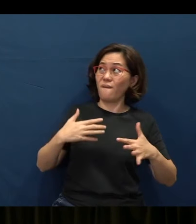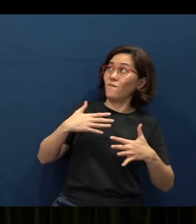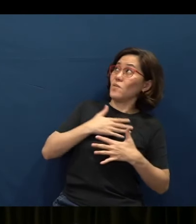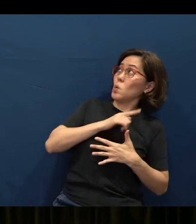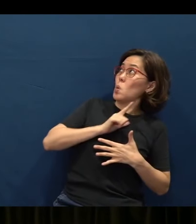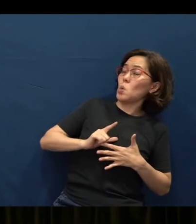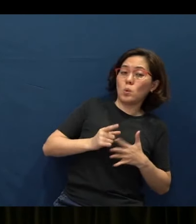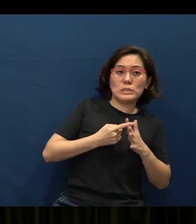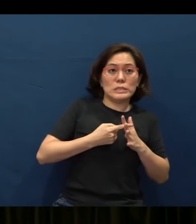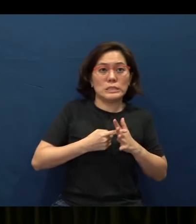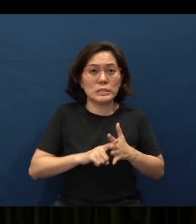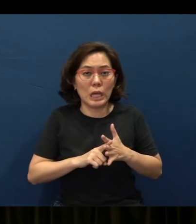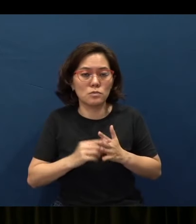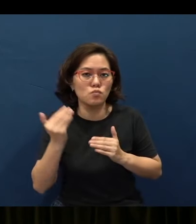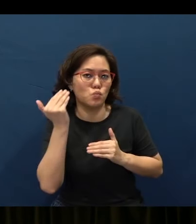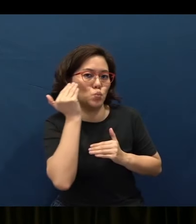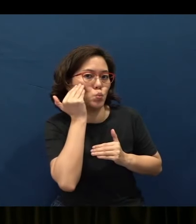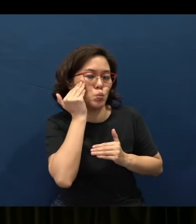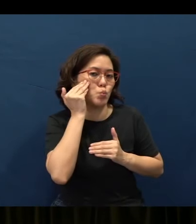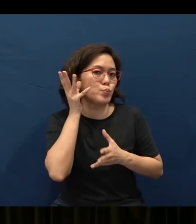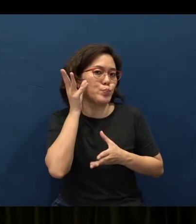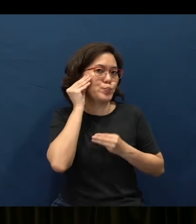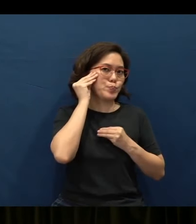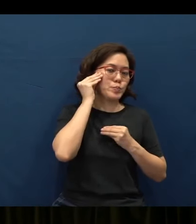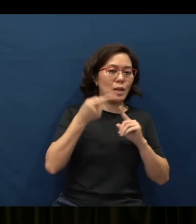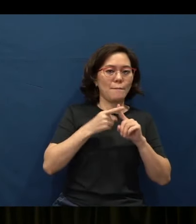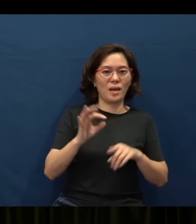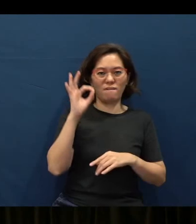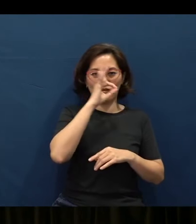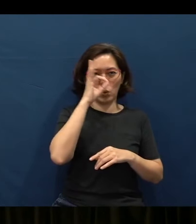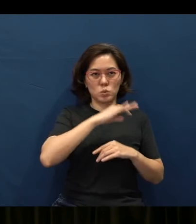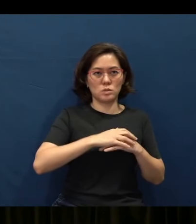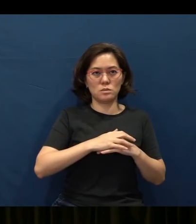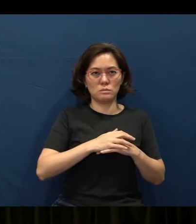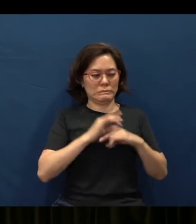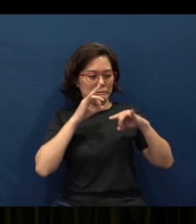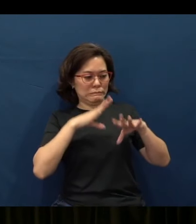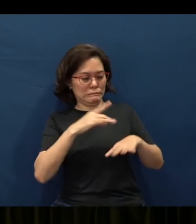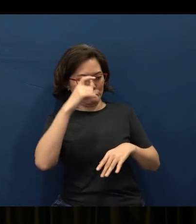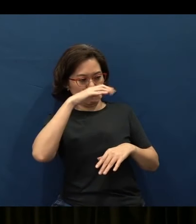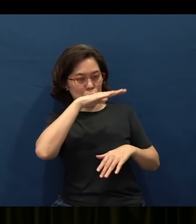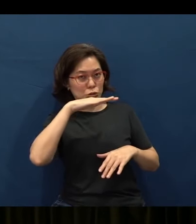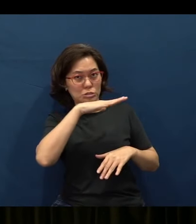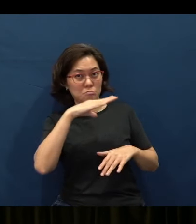is the beginning of knowledge, but fools despise wisdom and instruction.”